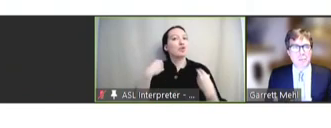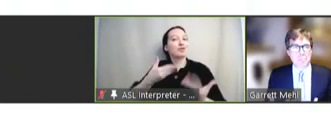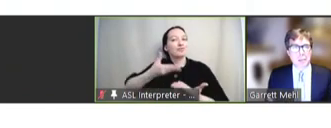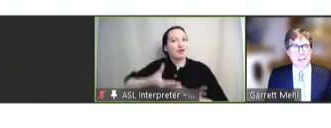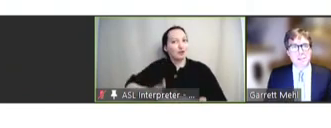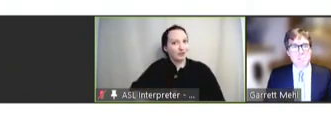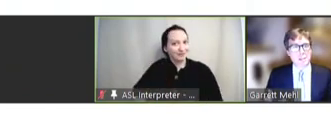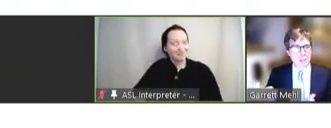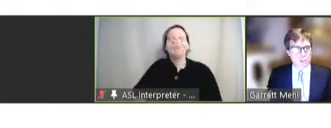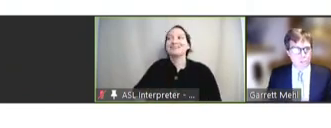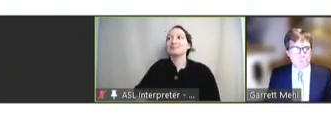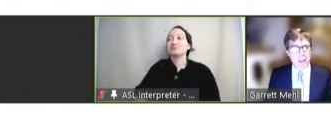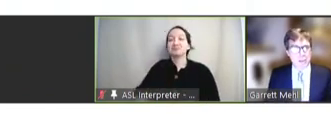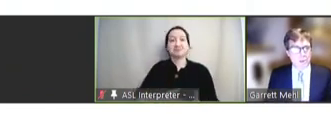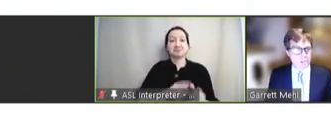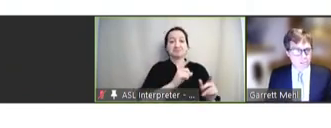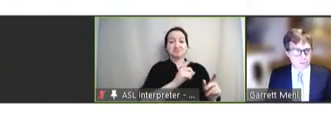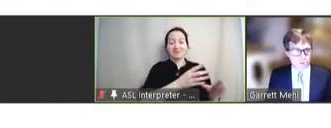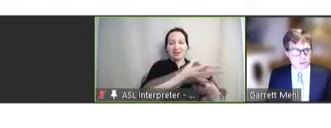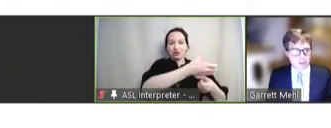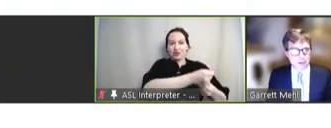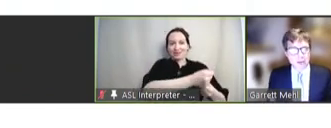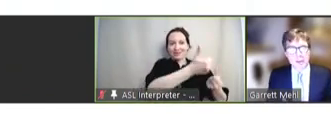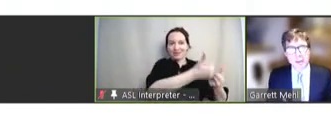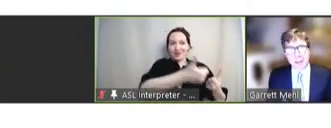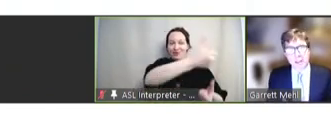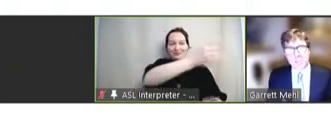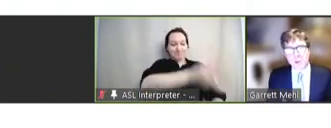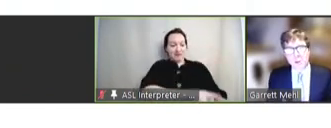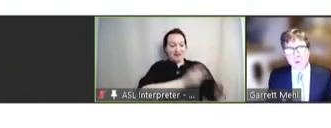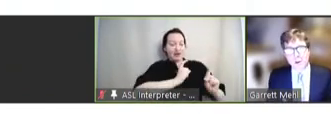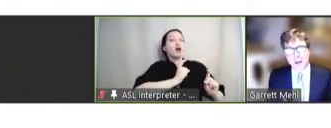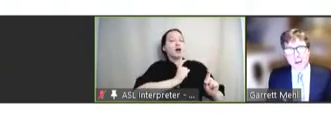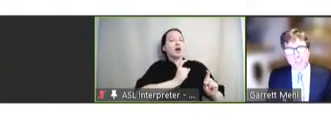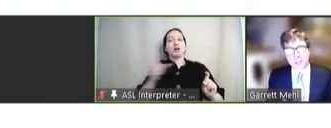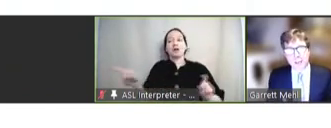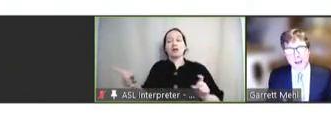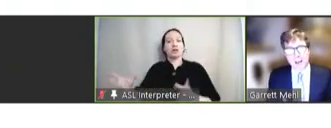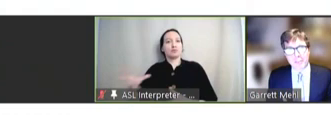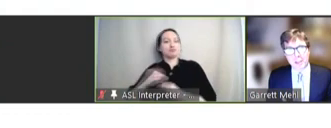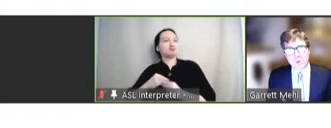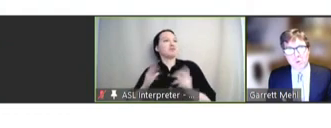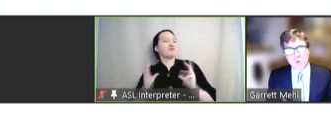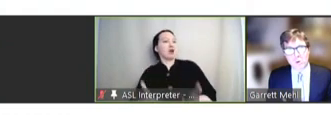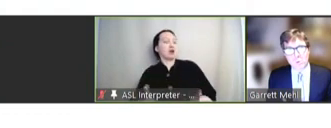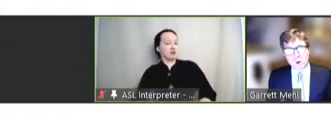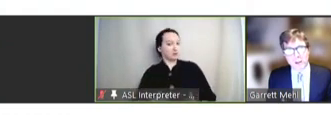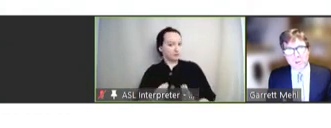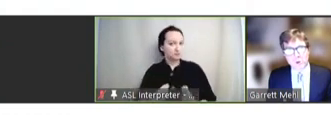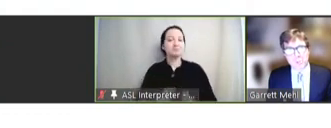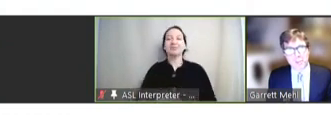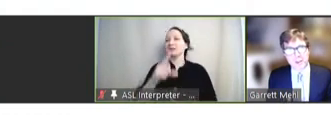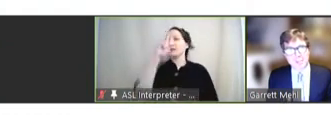because it's been issued by a trusted authority. And so I think one group that is,